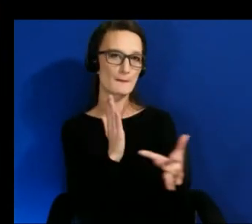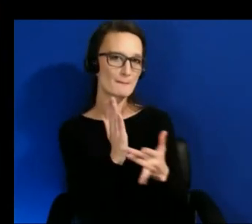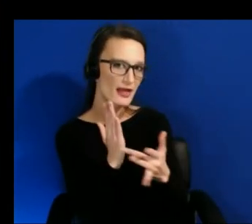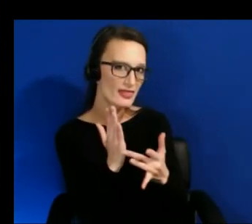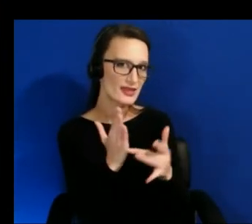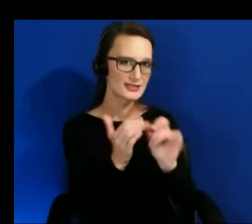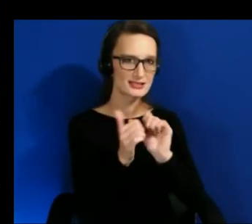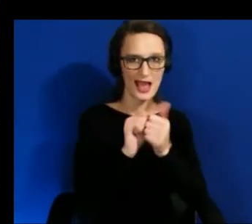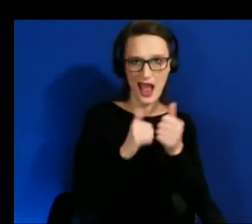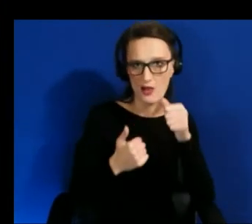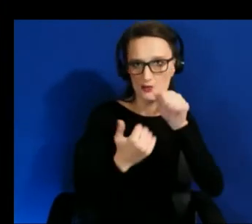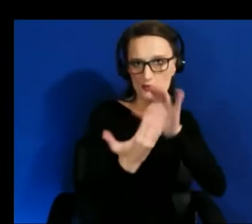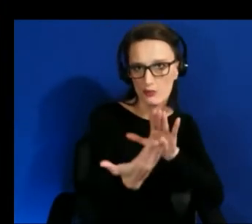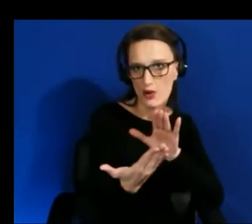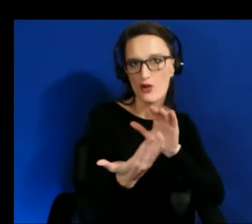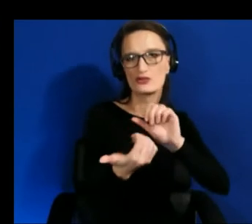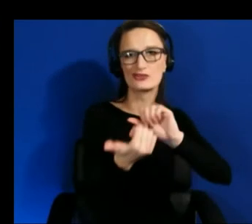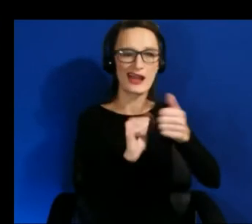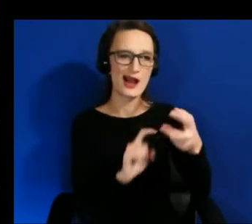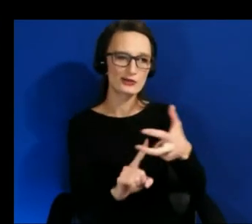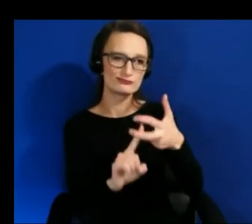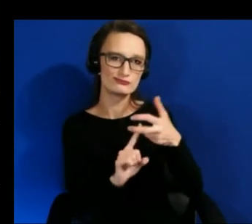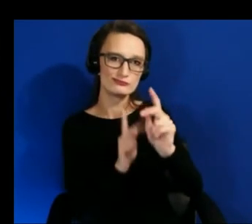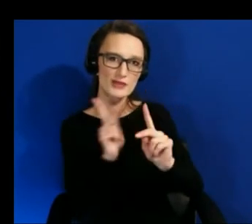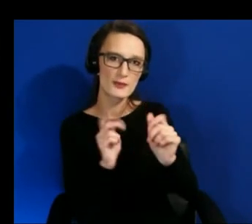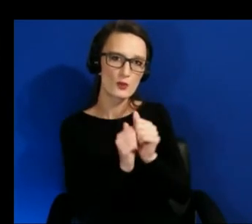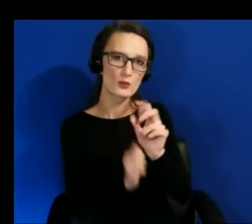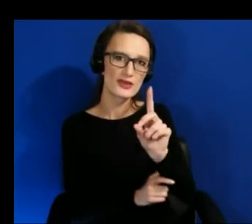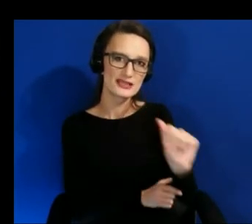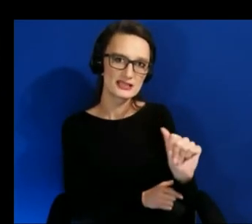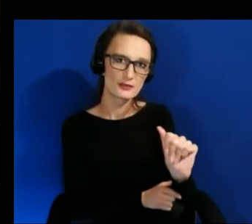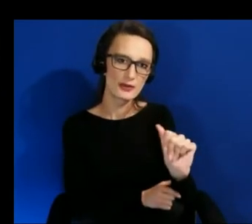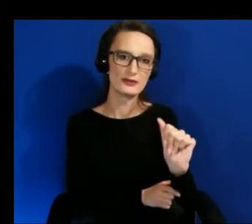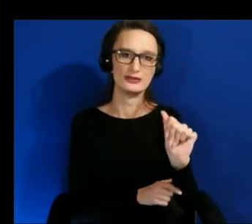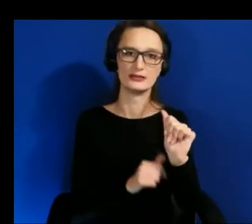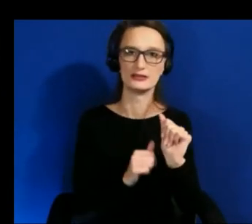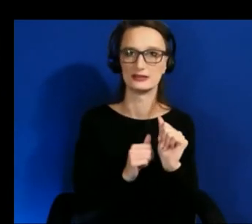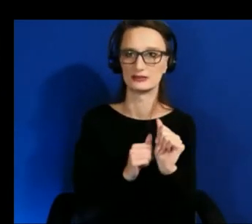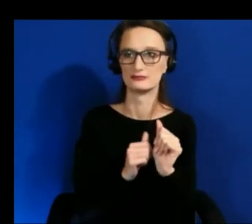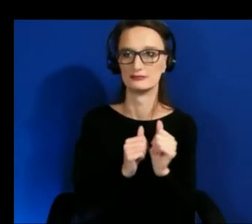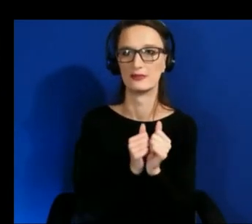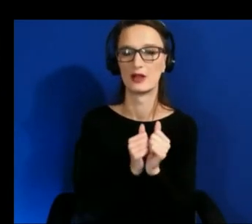with disabilities in well how you involve them in this work in particular that we've been discussing